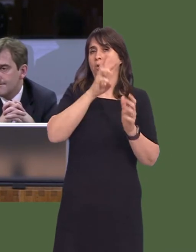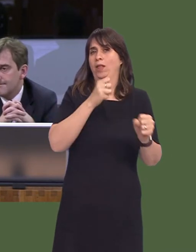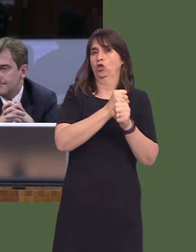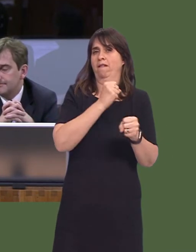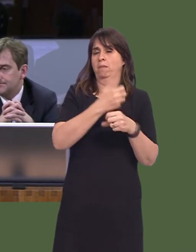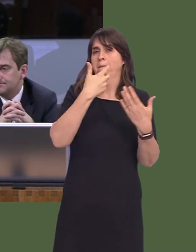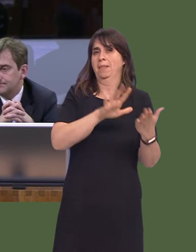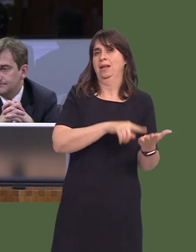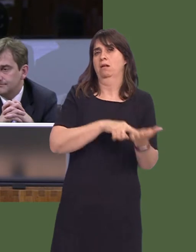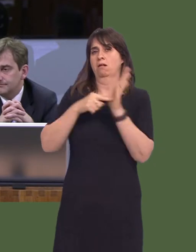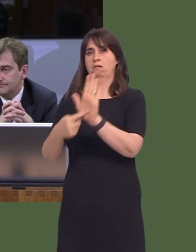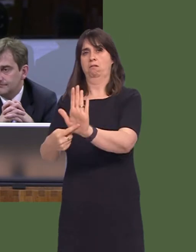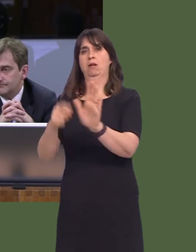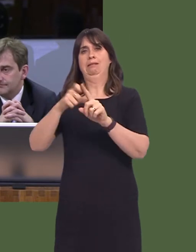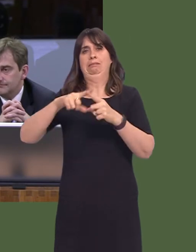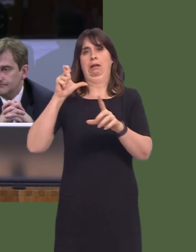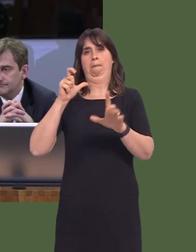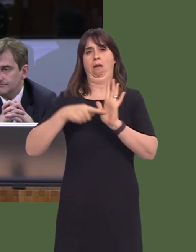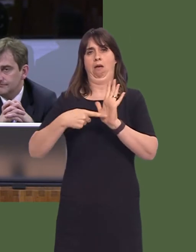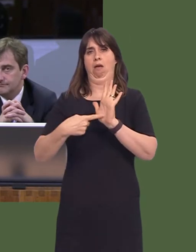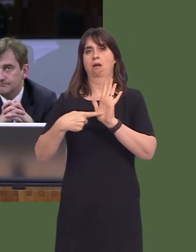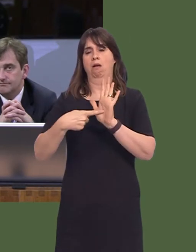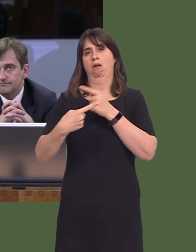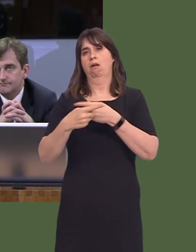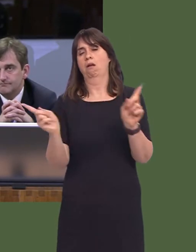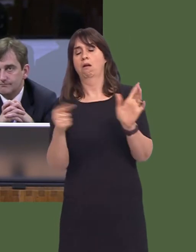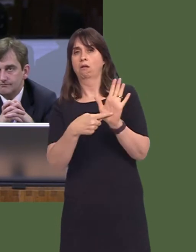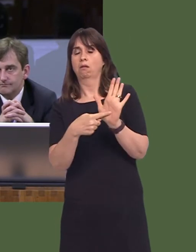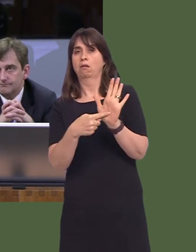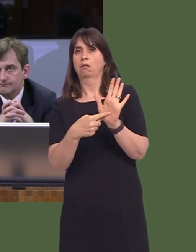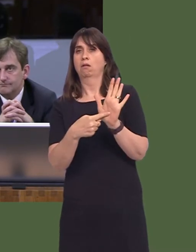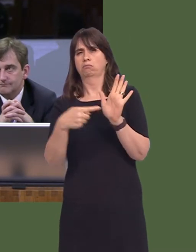in December. One of the key planks, surely, of any economic action plan is to increase